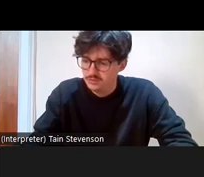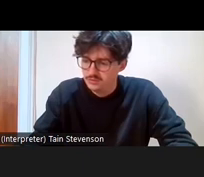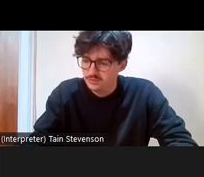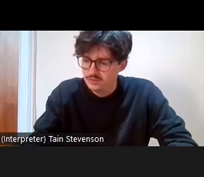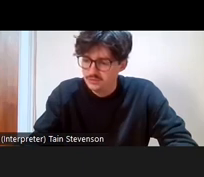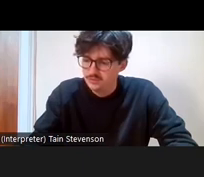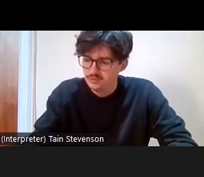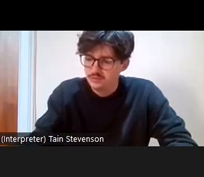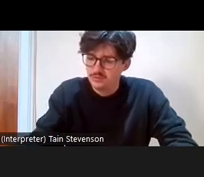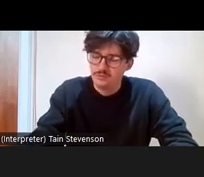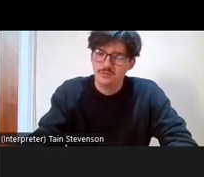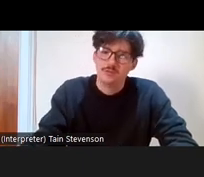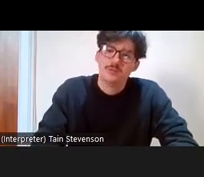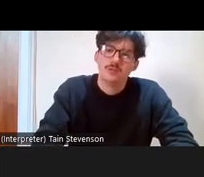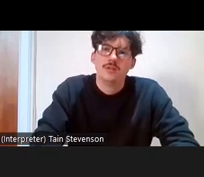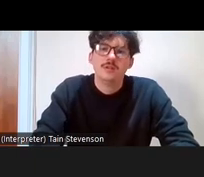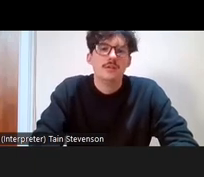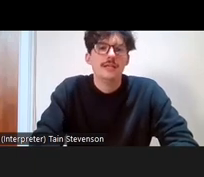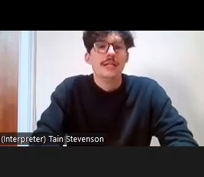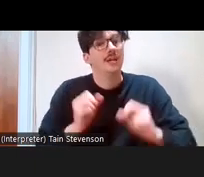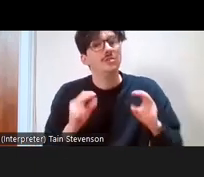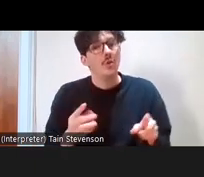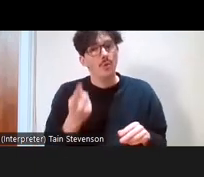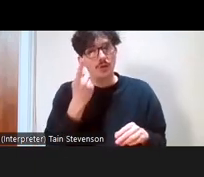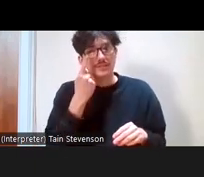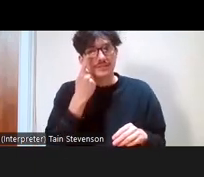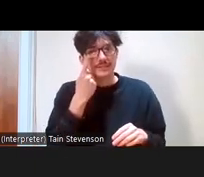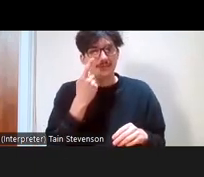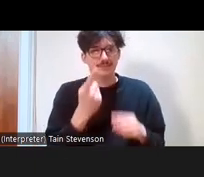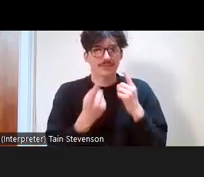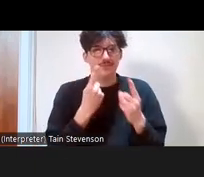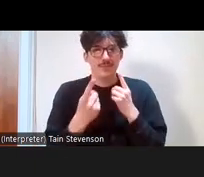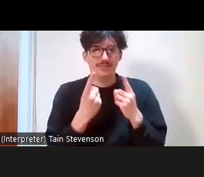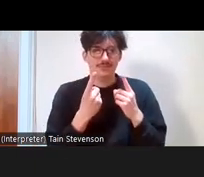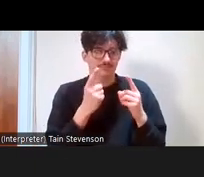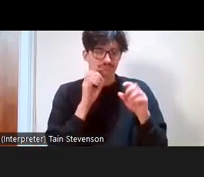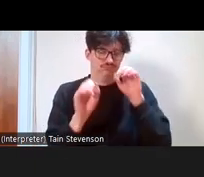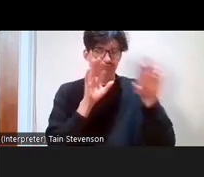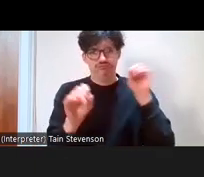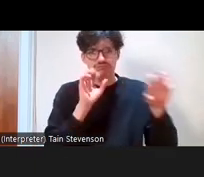Brilliant, so stuff is coming in as we speak. I think it's about 59 people who have contributed.